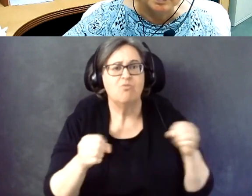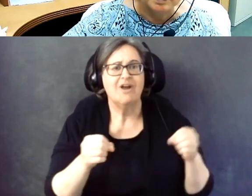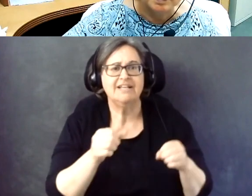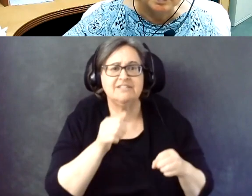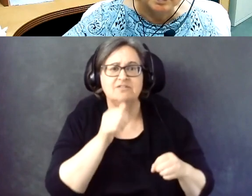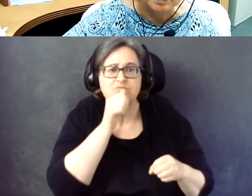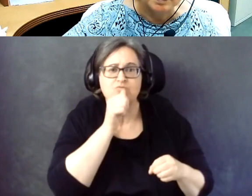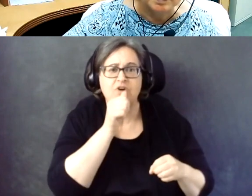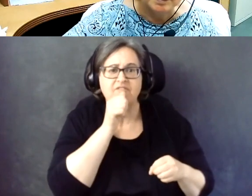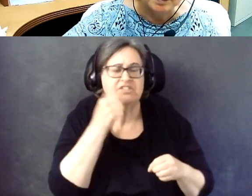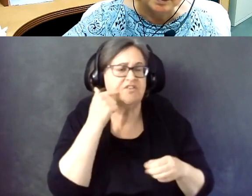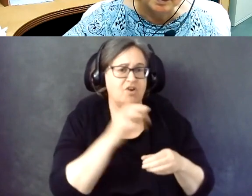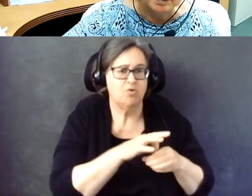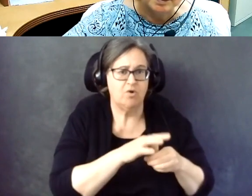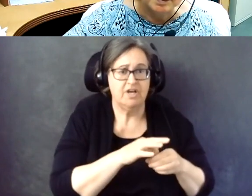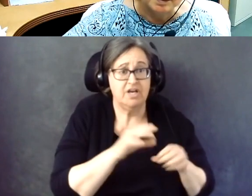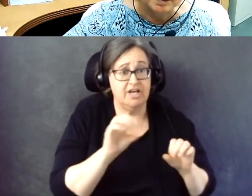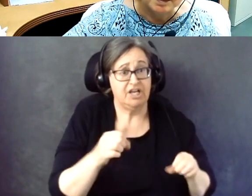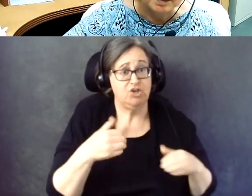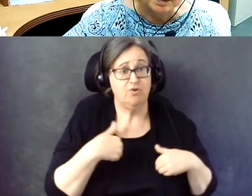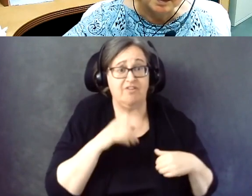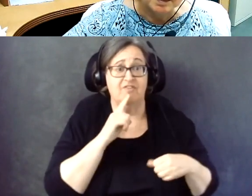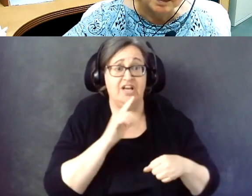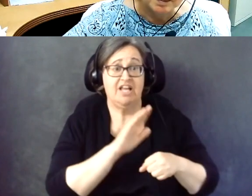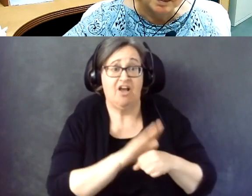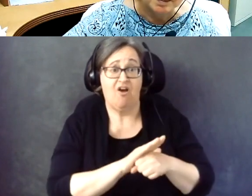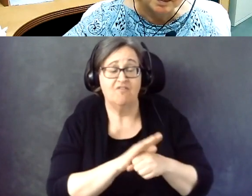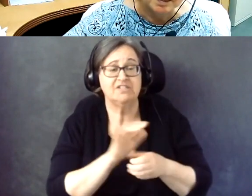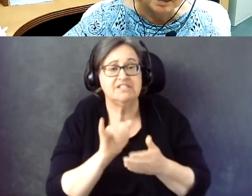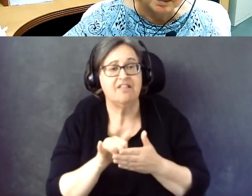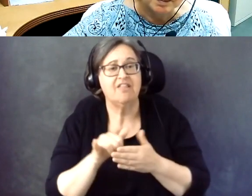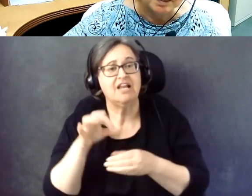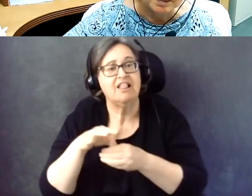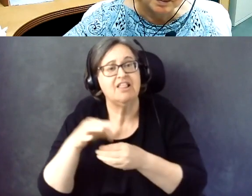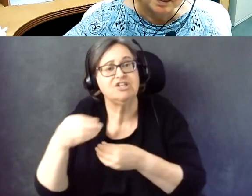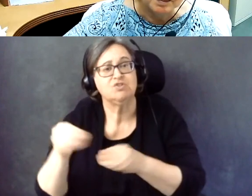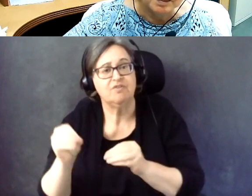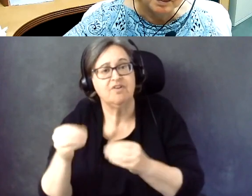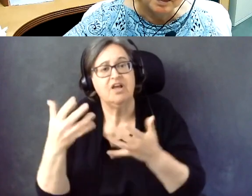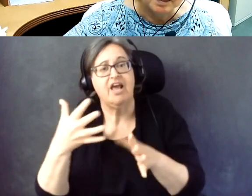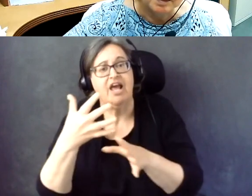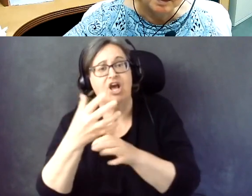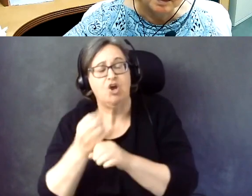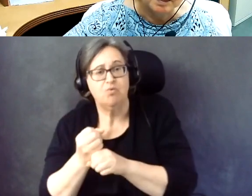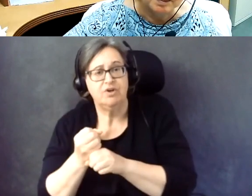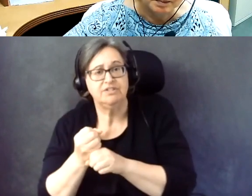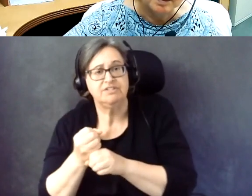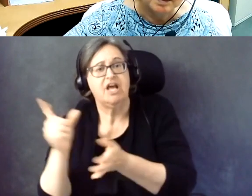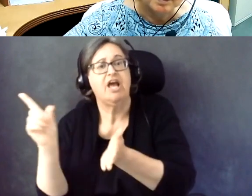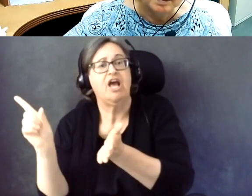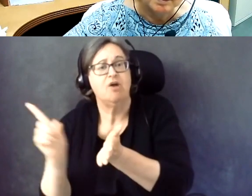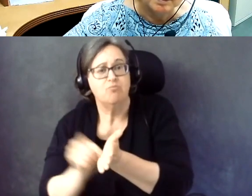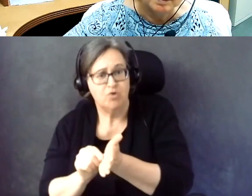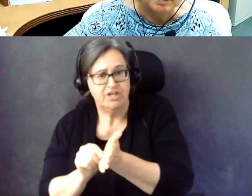a voter to get confirmation that the elections office has received and printed or transferred